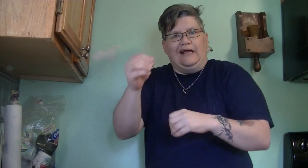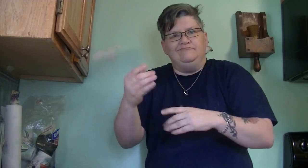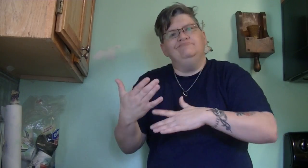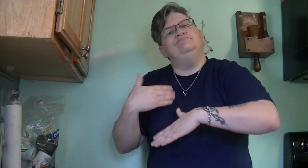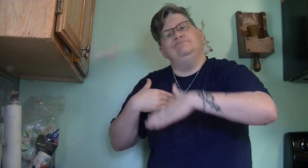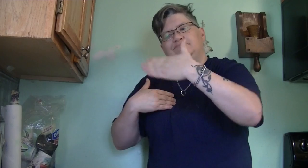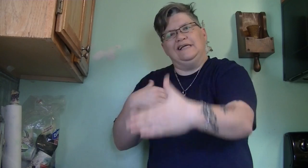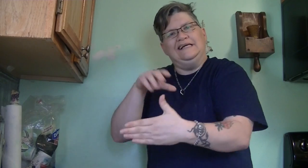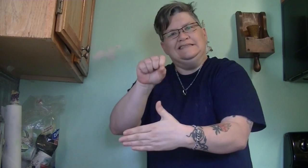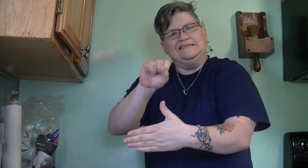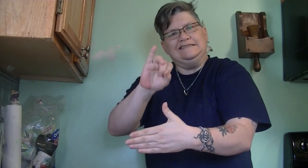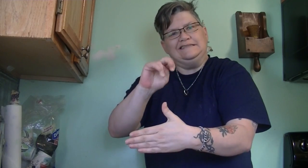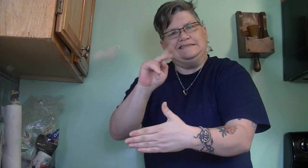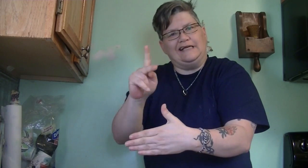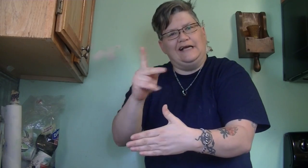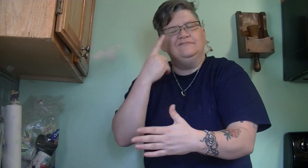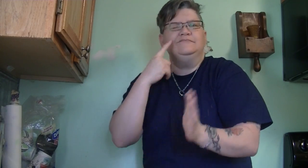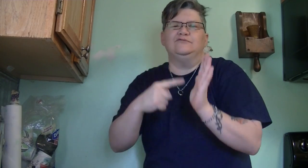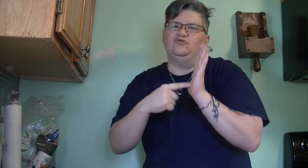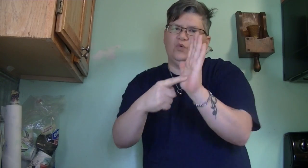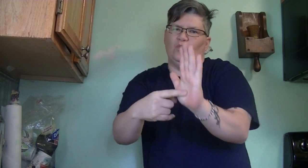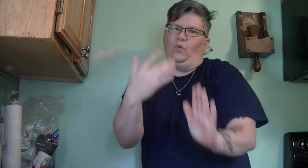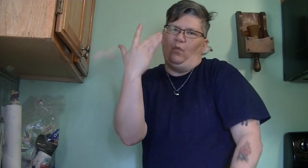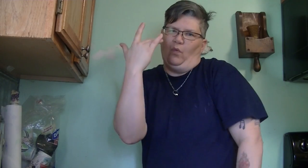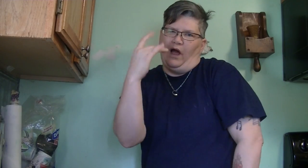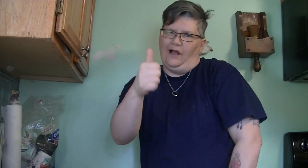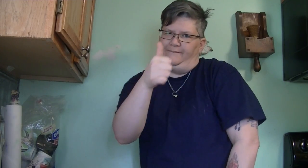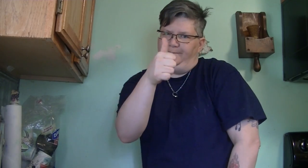and next to sink, I'll show you why